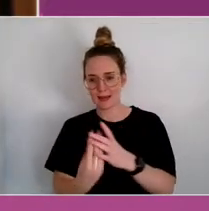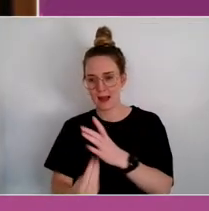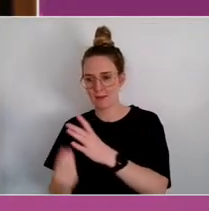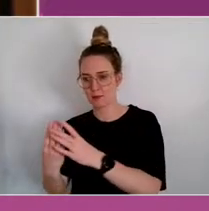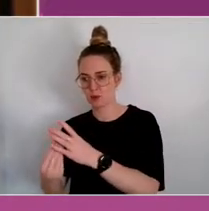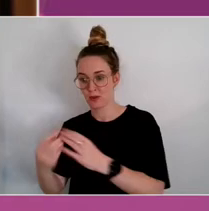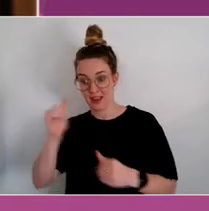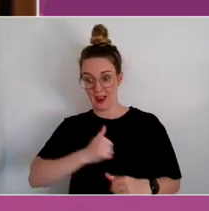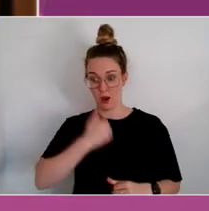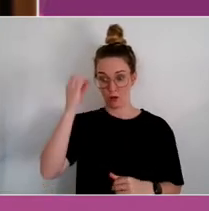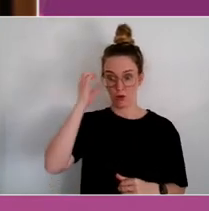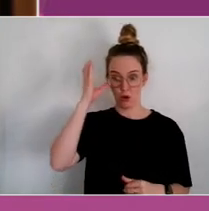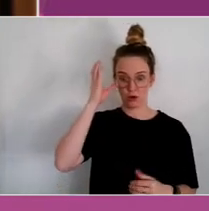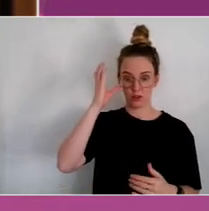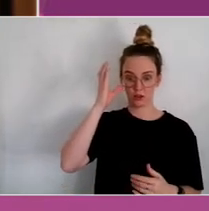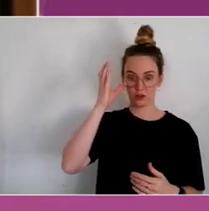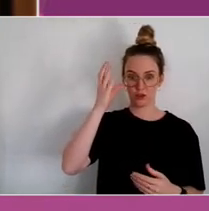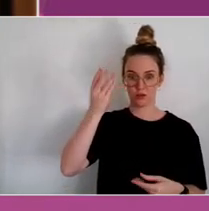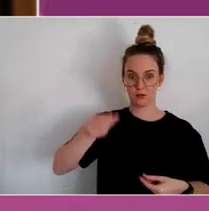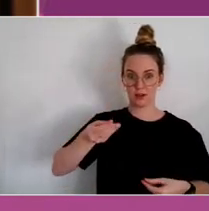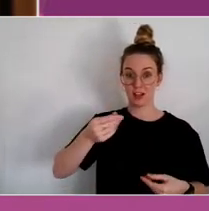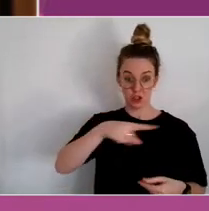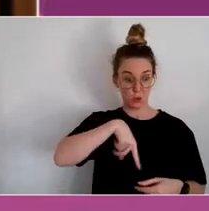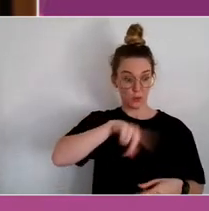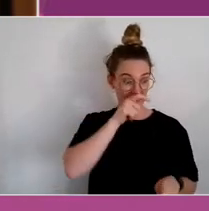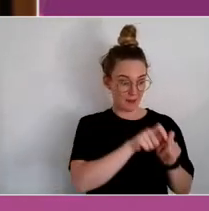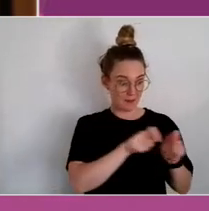can measure something and find out it works on a particular problem and it's something